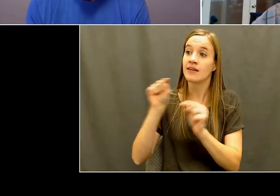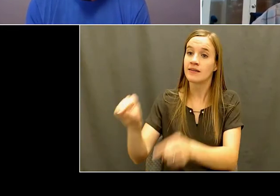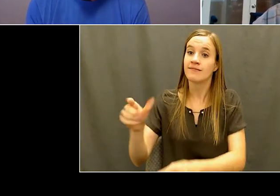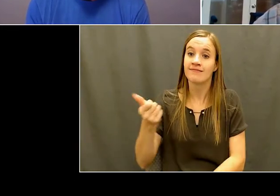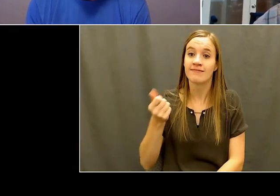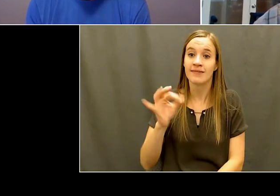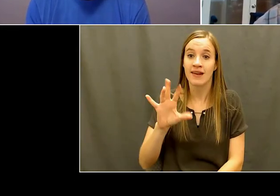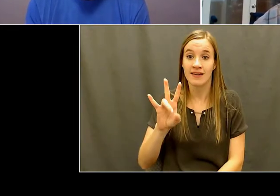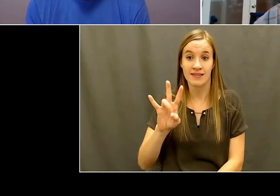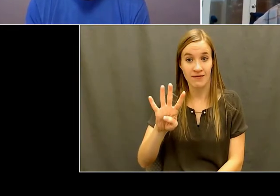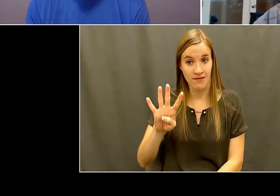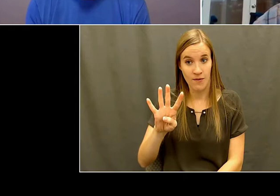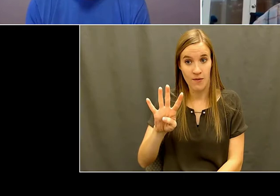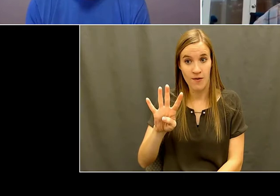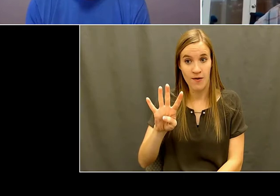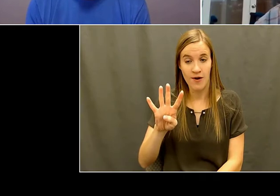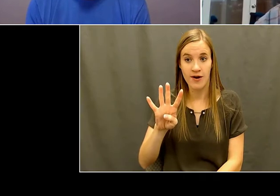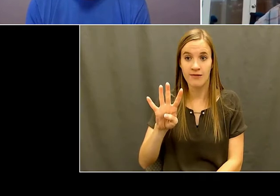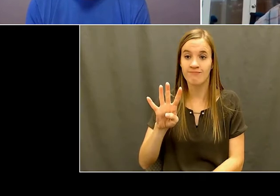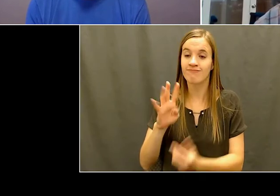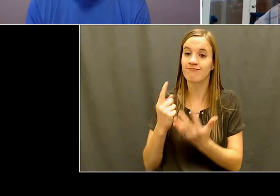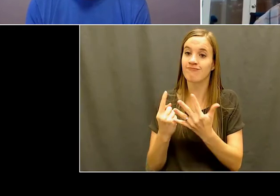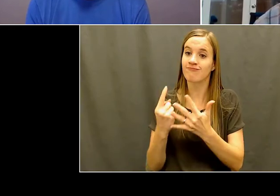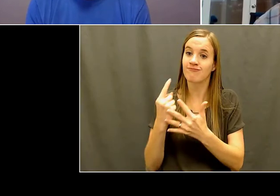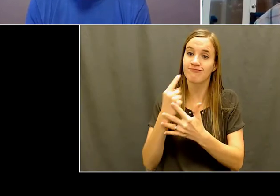I was, the beginning of the end. So I graduated from the